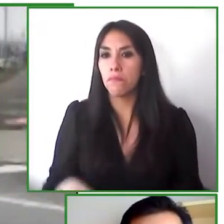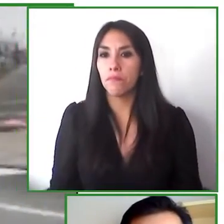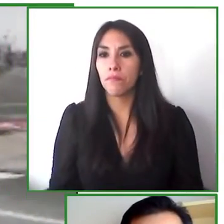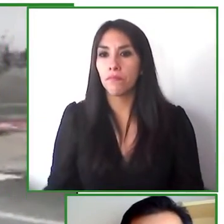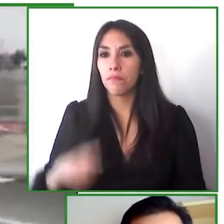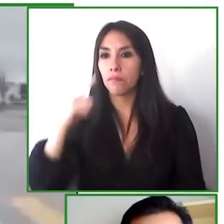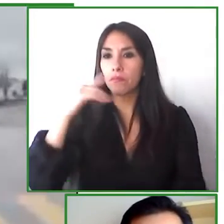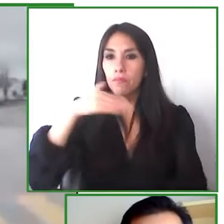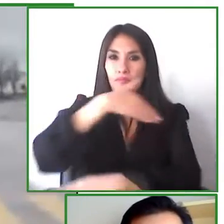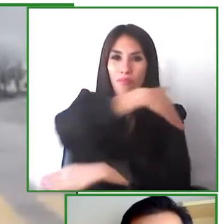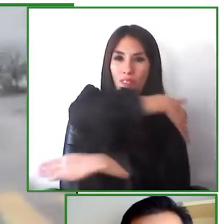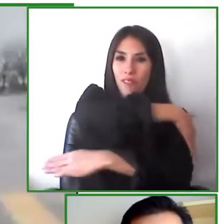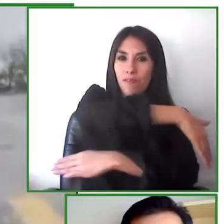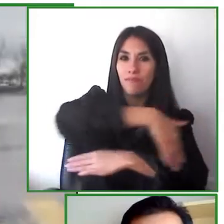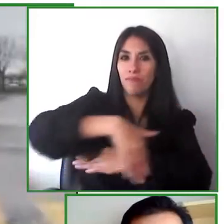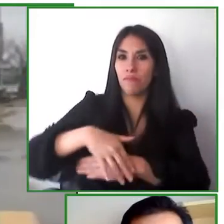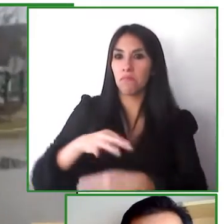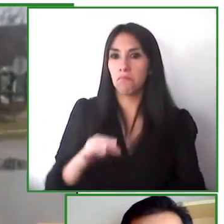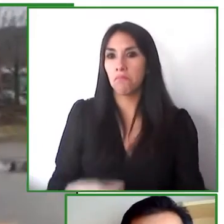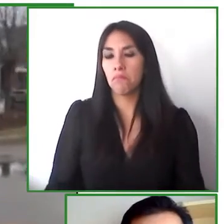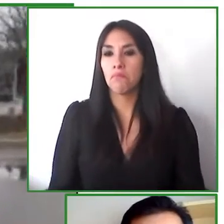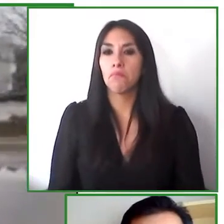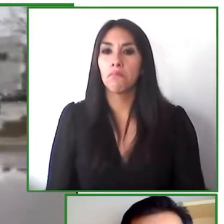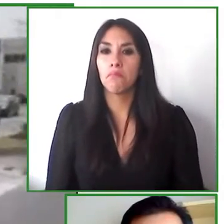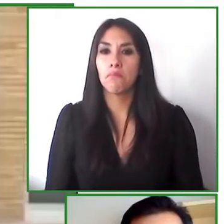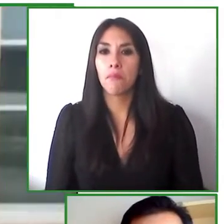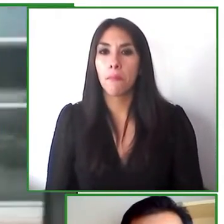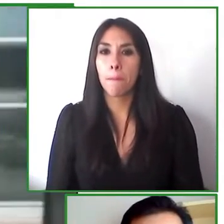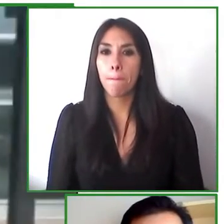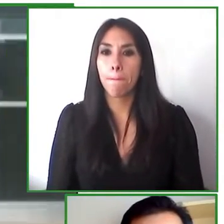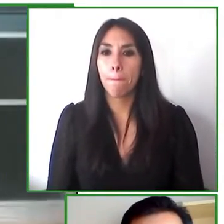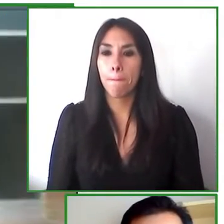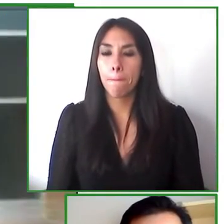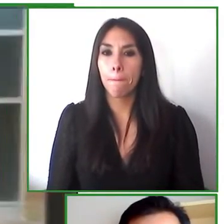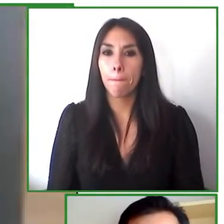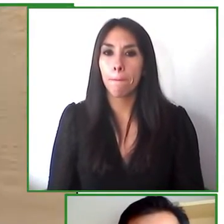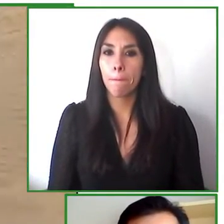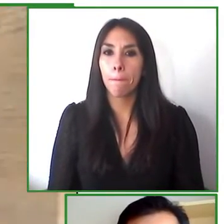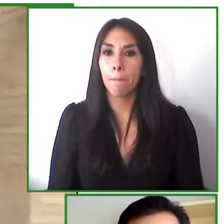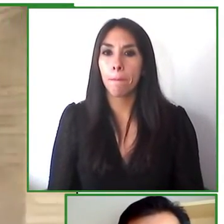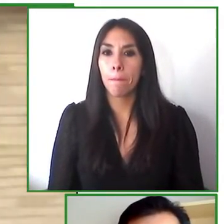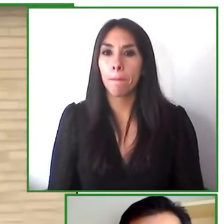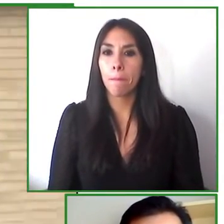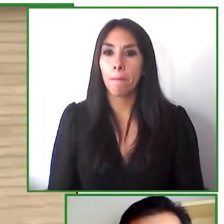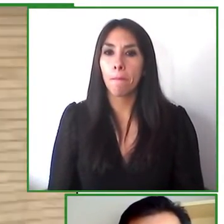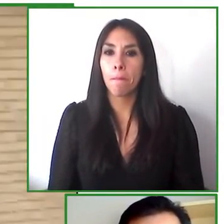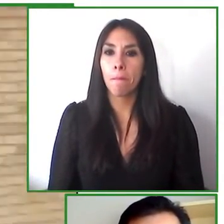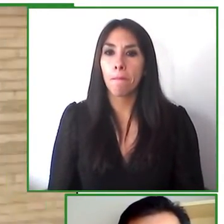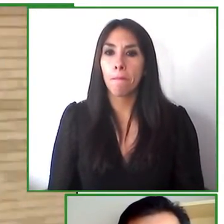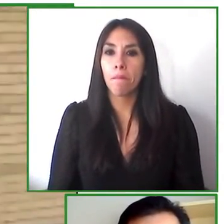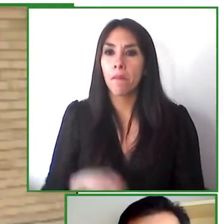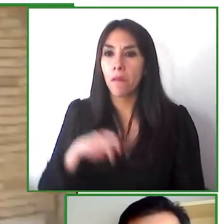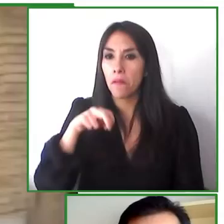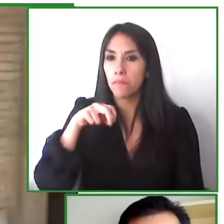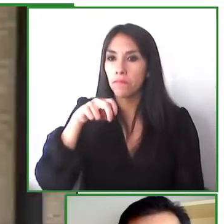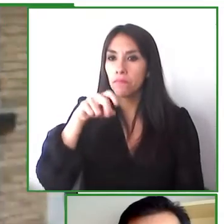okay thank you very much and i have to keep going right until the